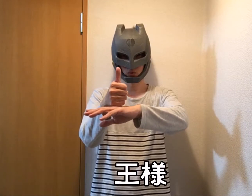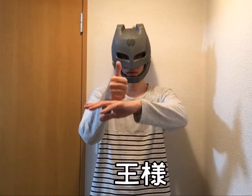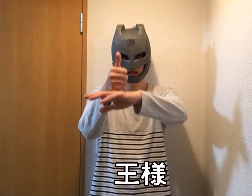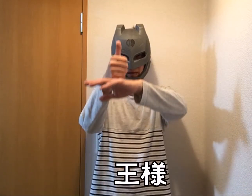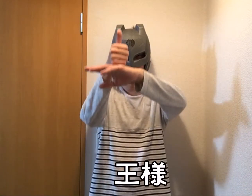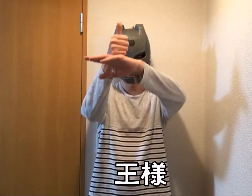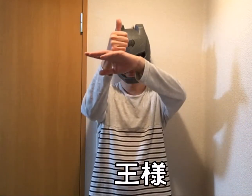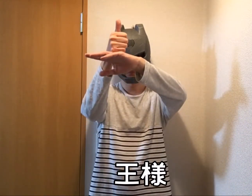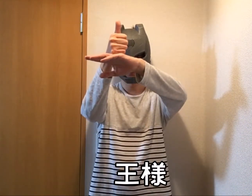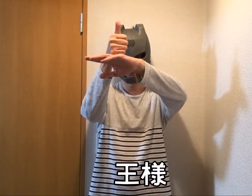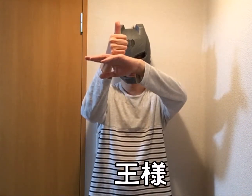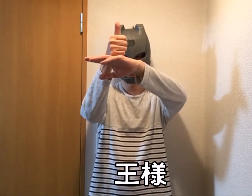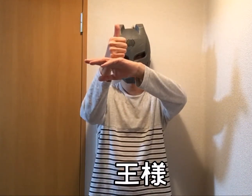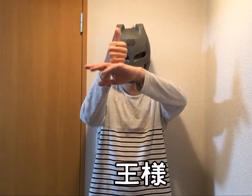King